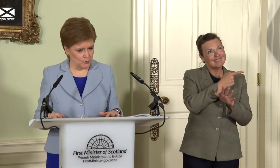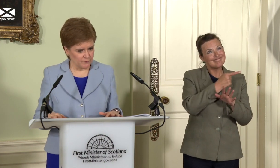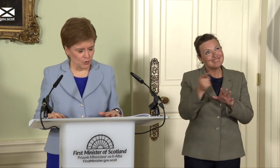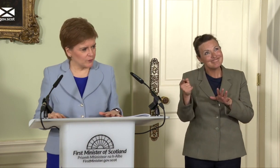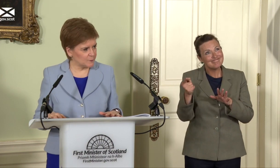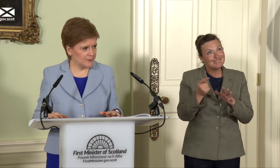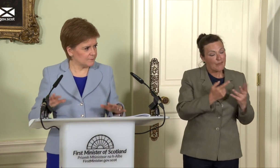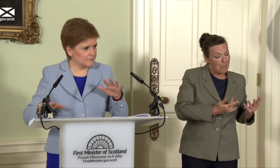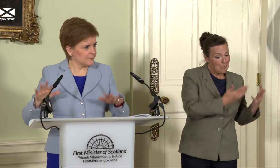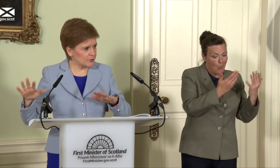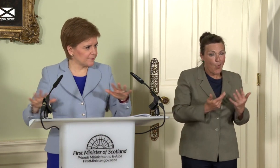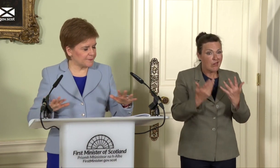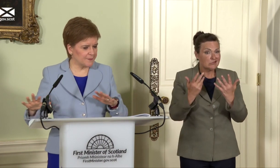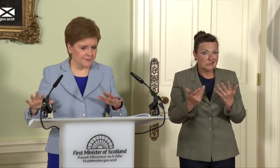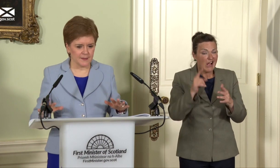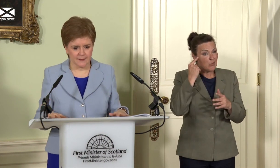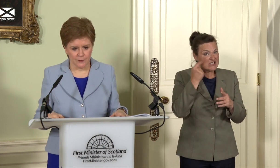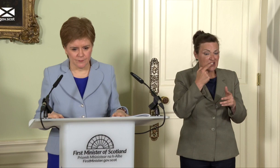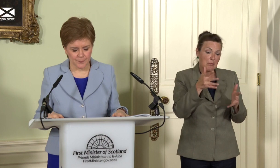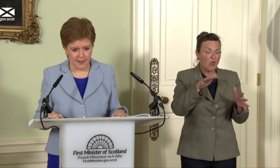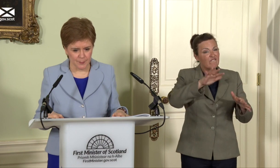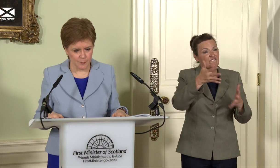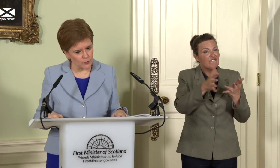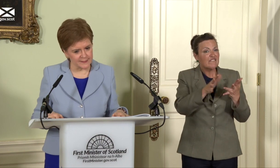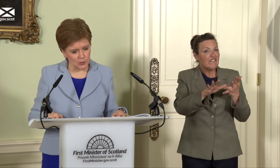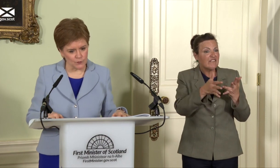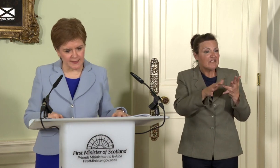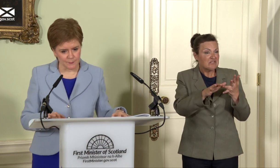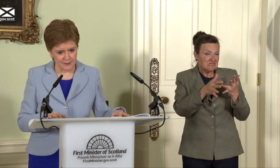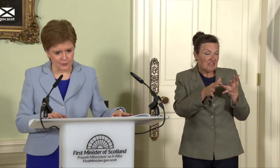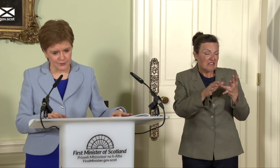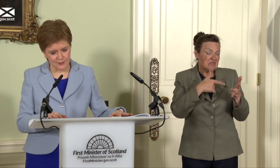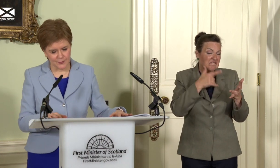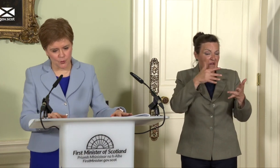overall as being broadly 50/50. Now, I have been in politics a long time, and if you go